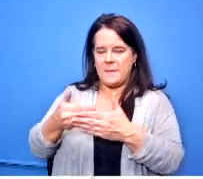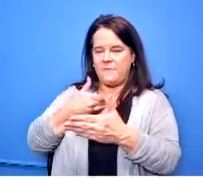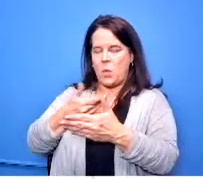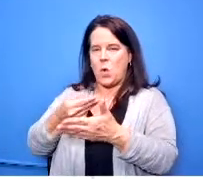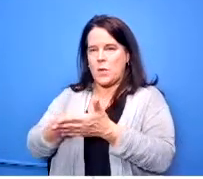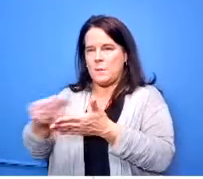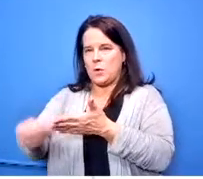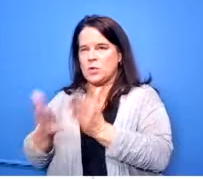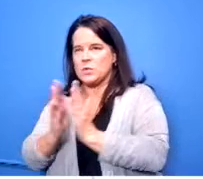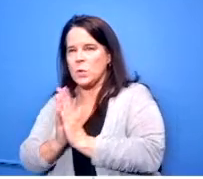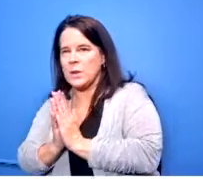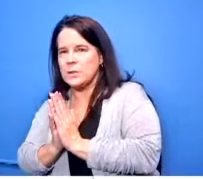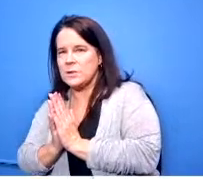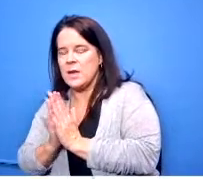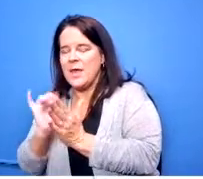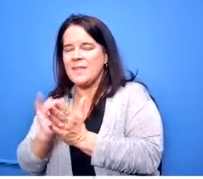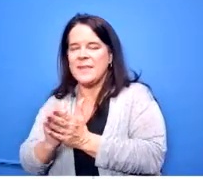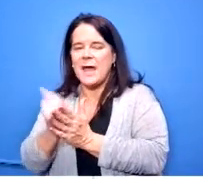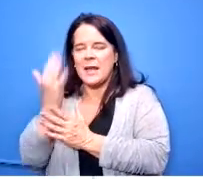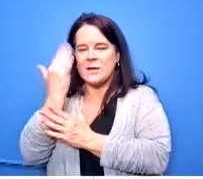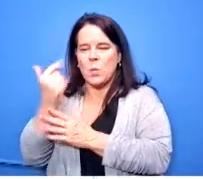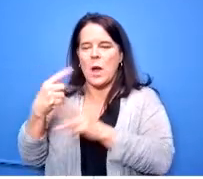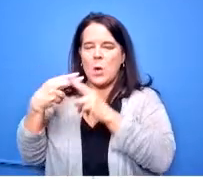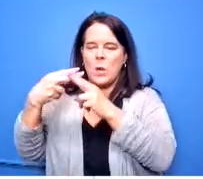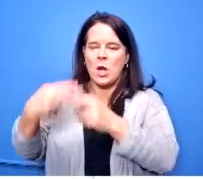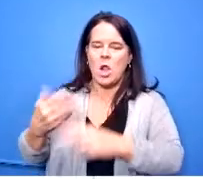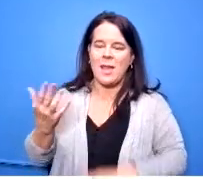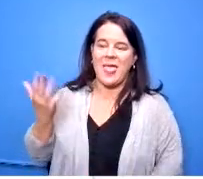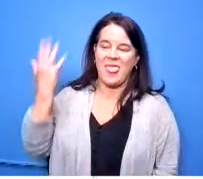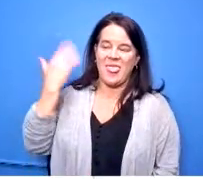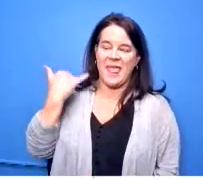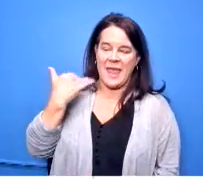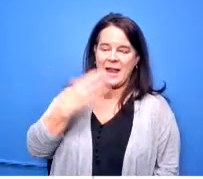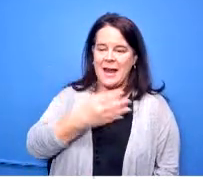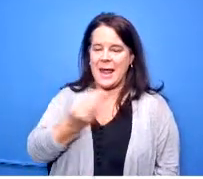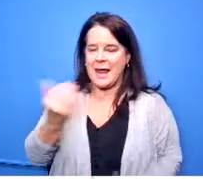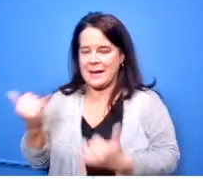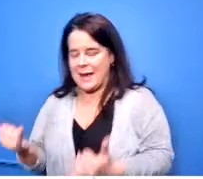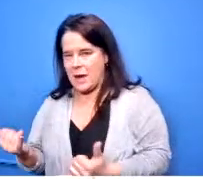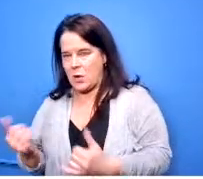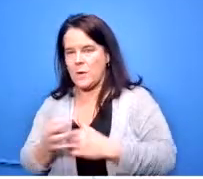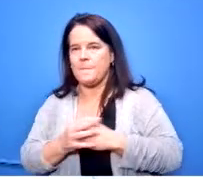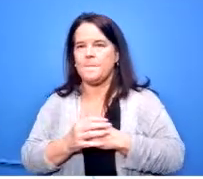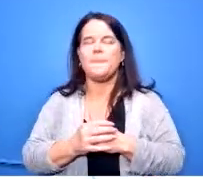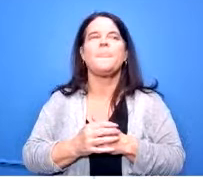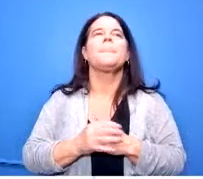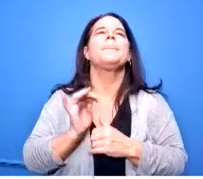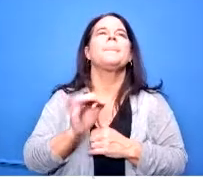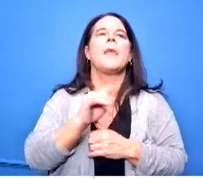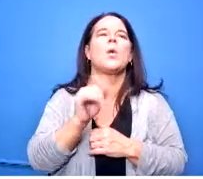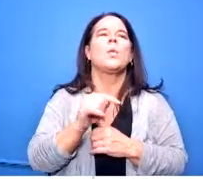the reason why we're calling it zen in now okay and i had a question on the actual description